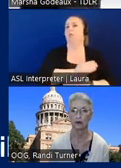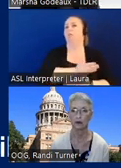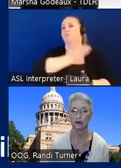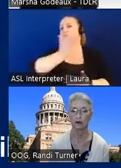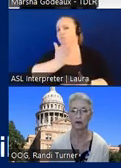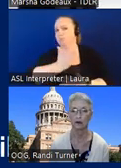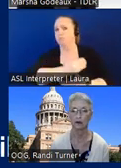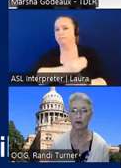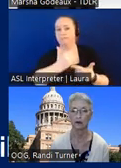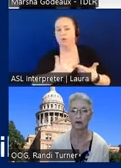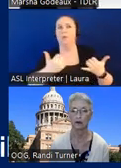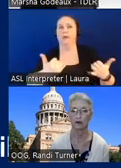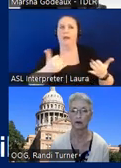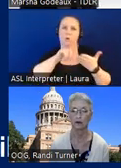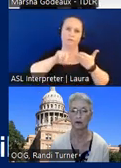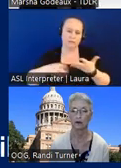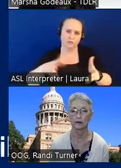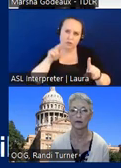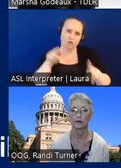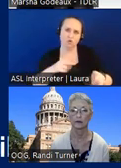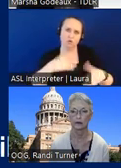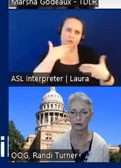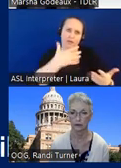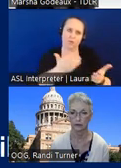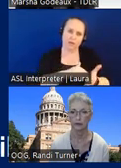okay now the investigators have looked at it thank you so much again and then